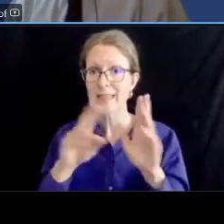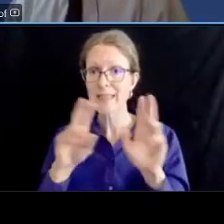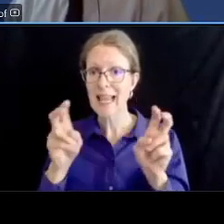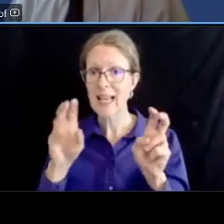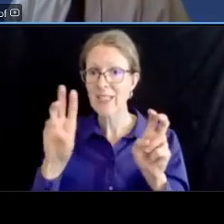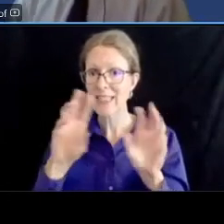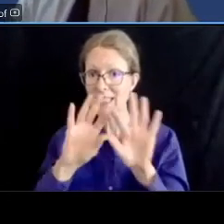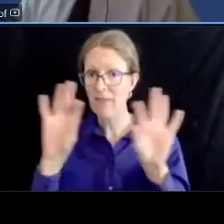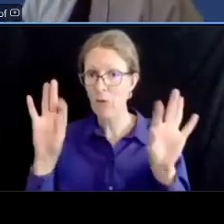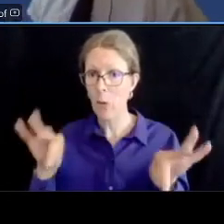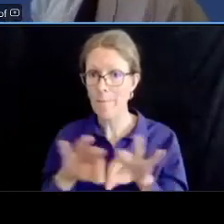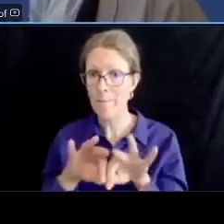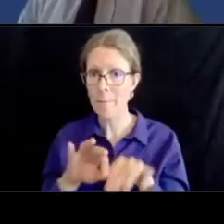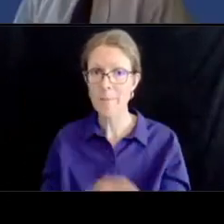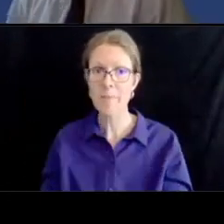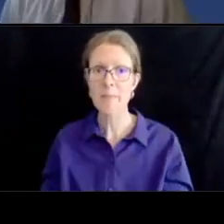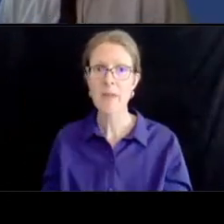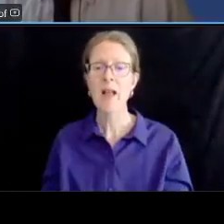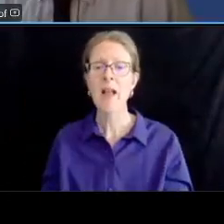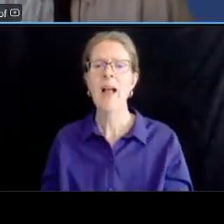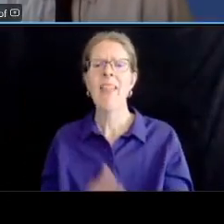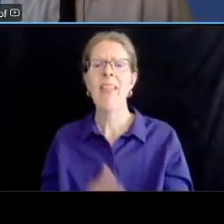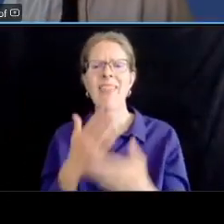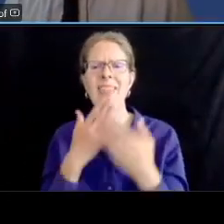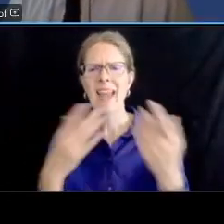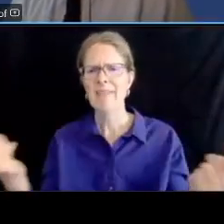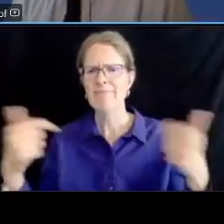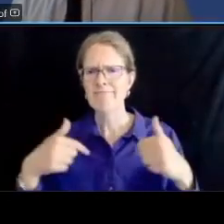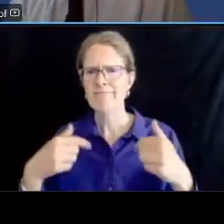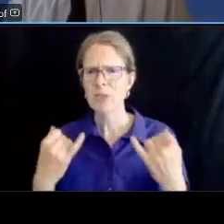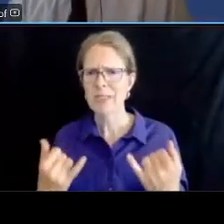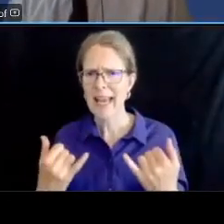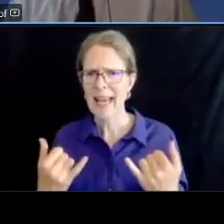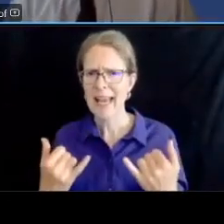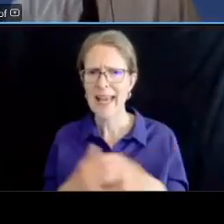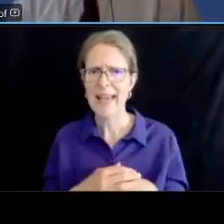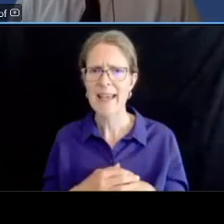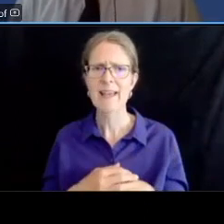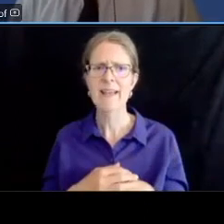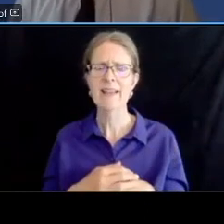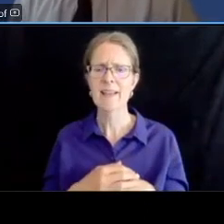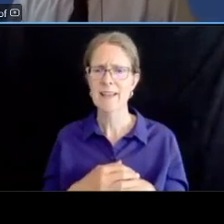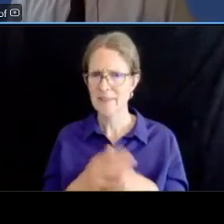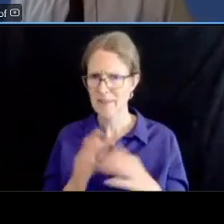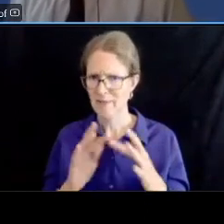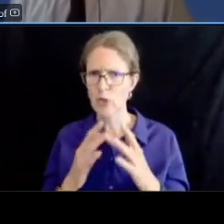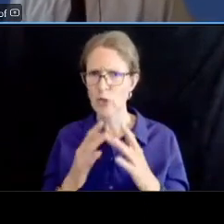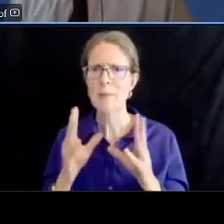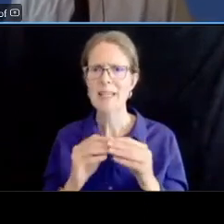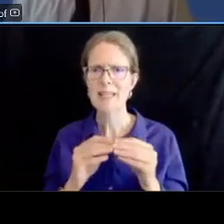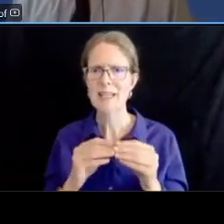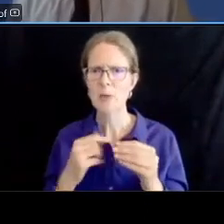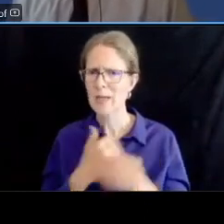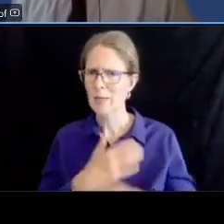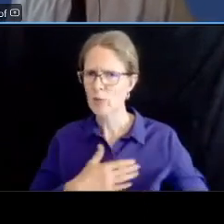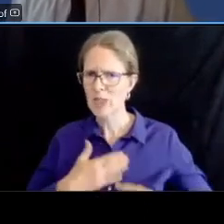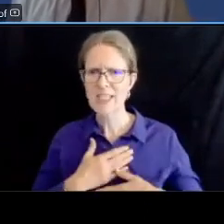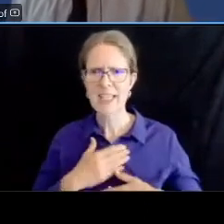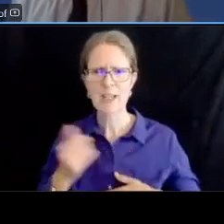your comments uh and we would hope that that you provide comments to ddot by july 31st uh 2022